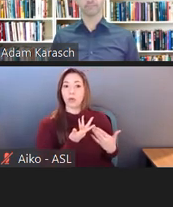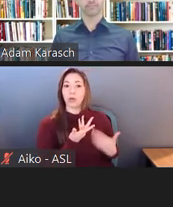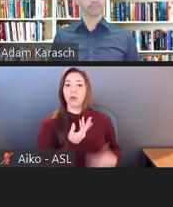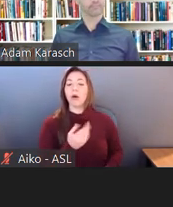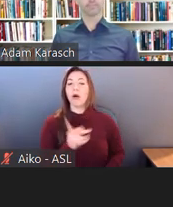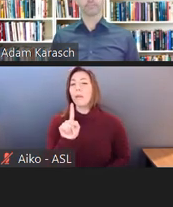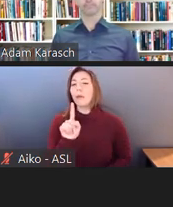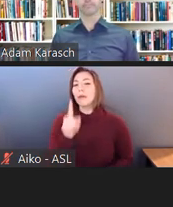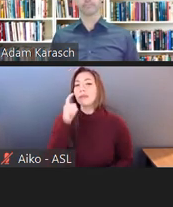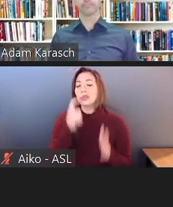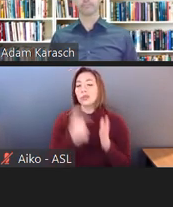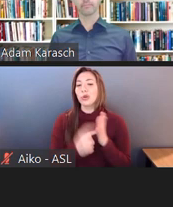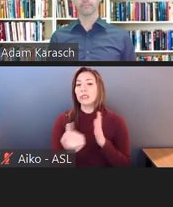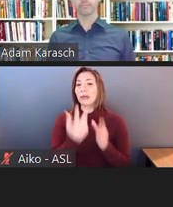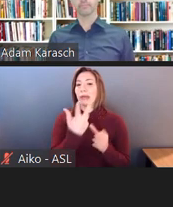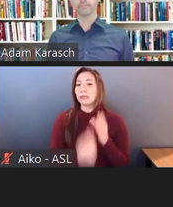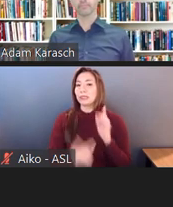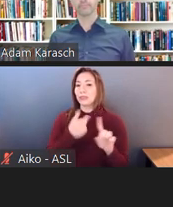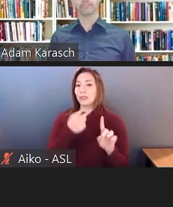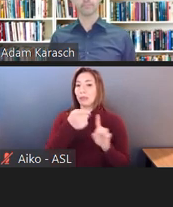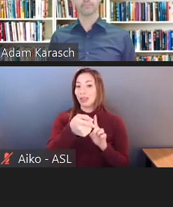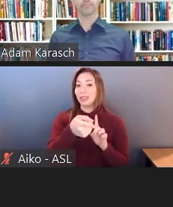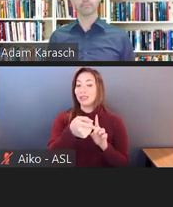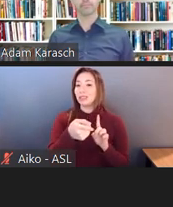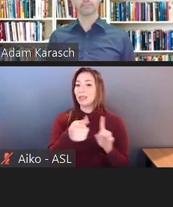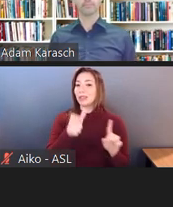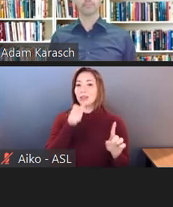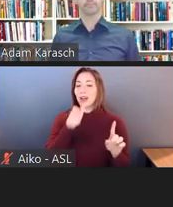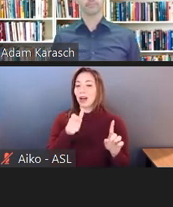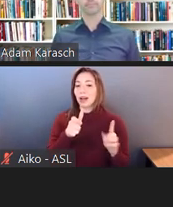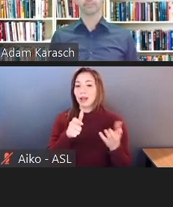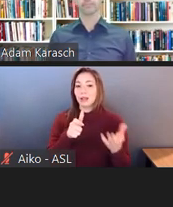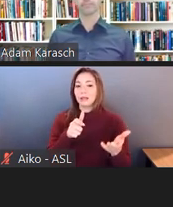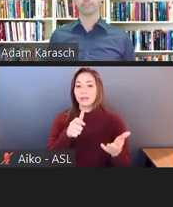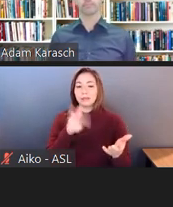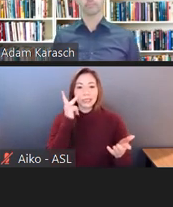is you don't see where the applicants got the job.